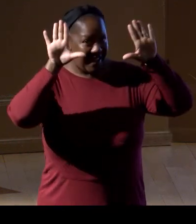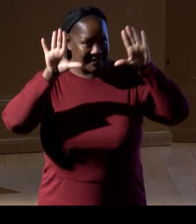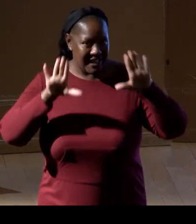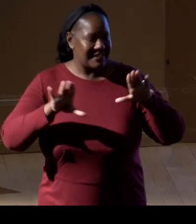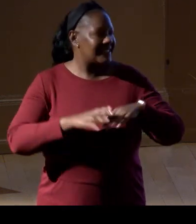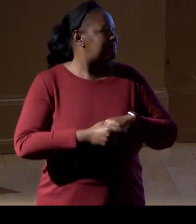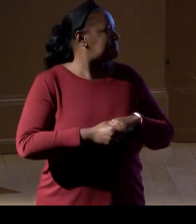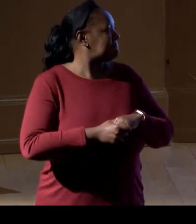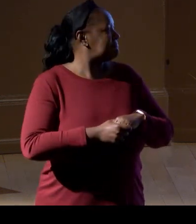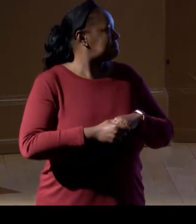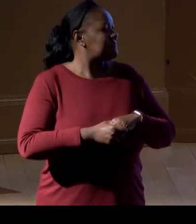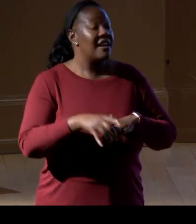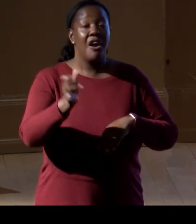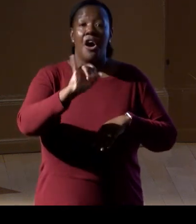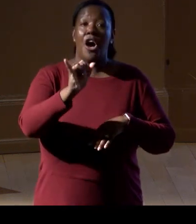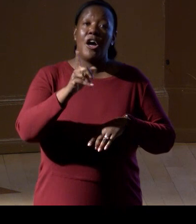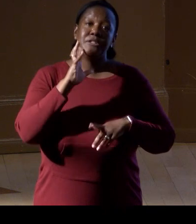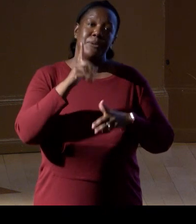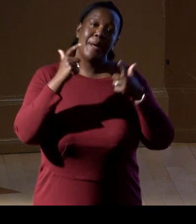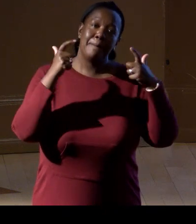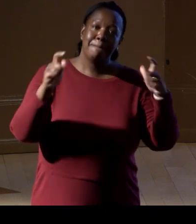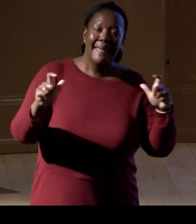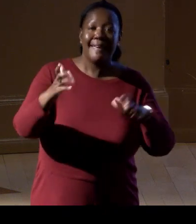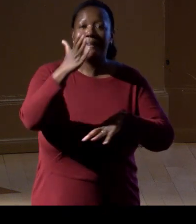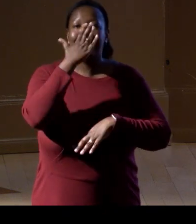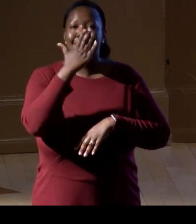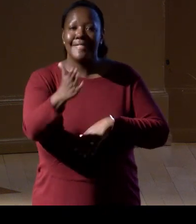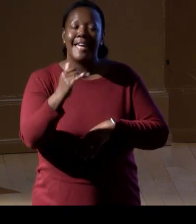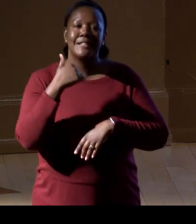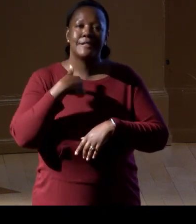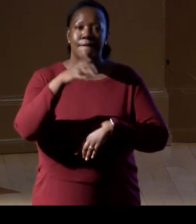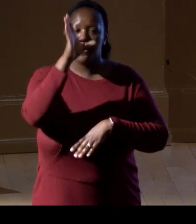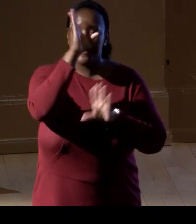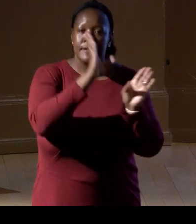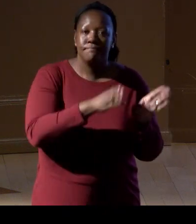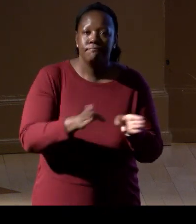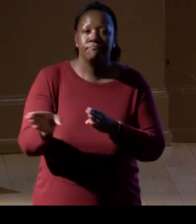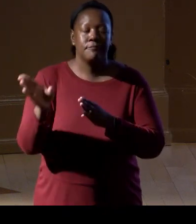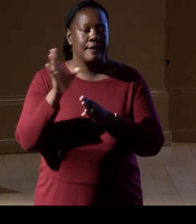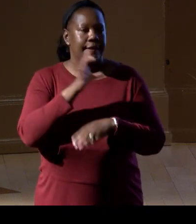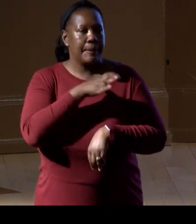and also a big thanks to the steering committee and everybody who put all the hard hours and work into it.